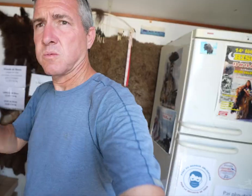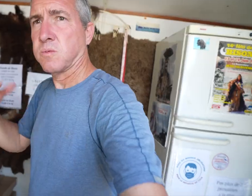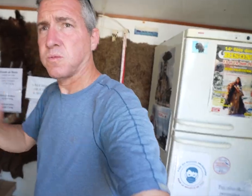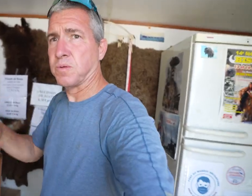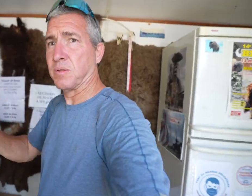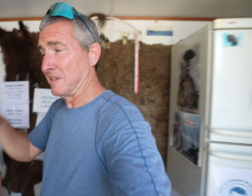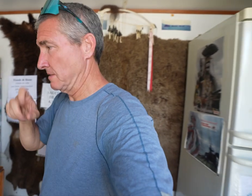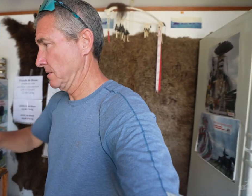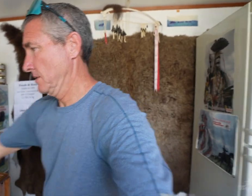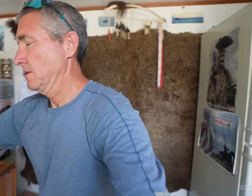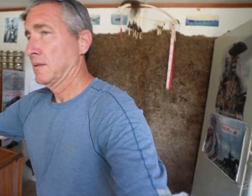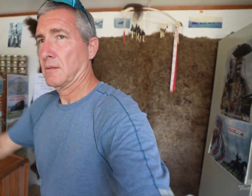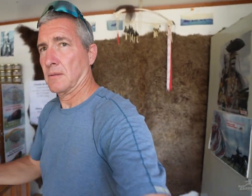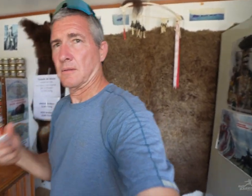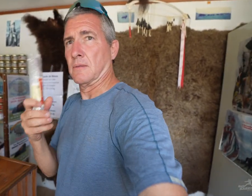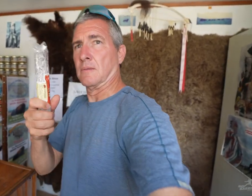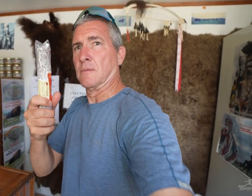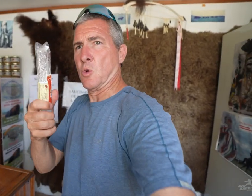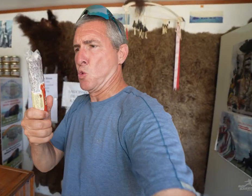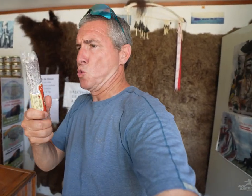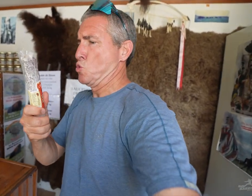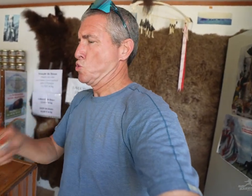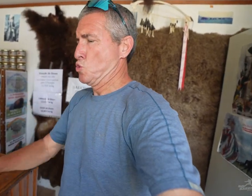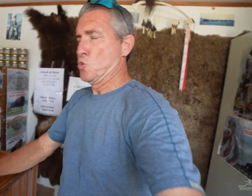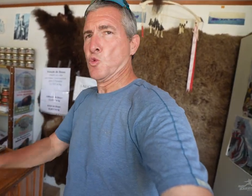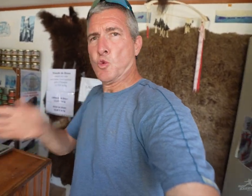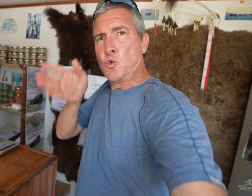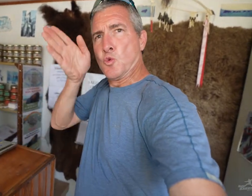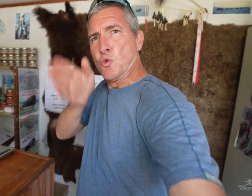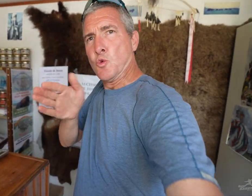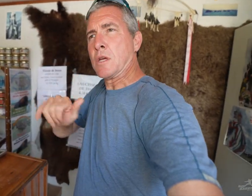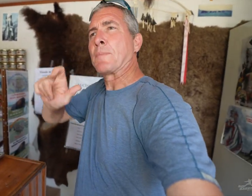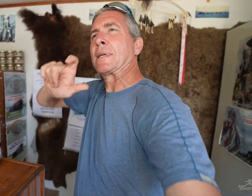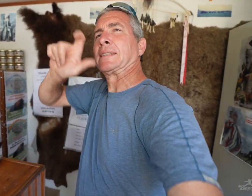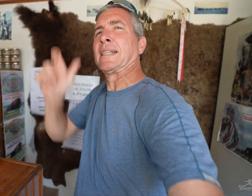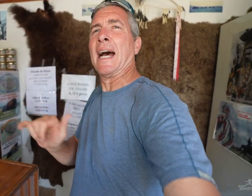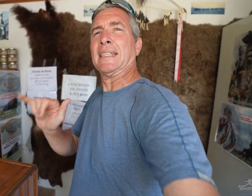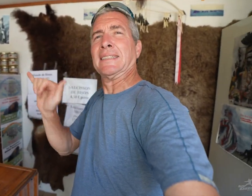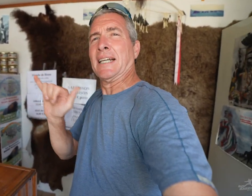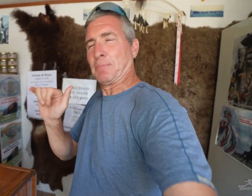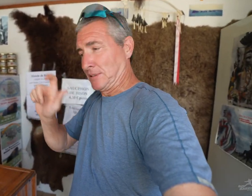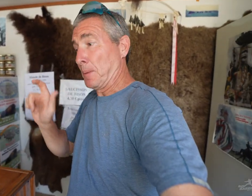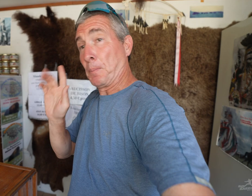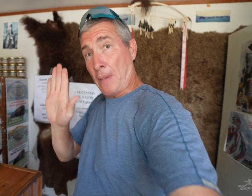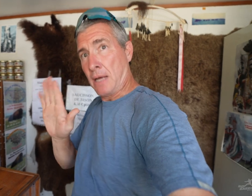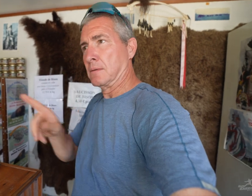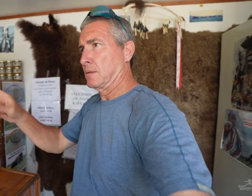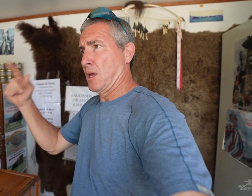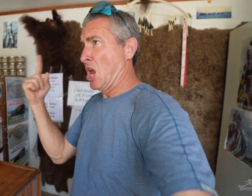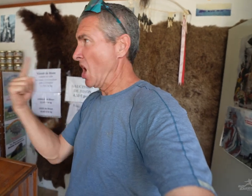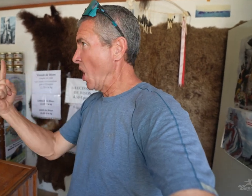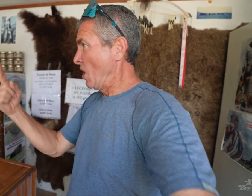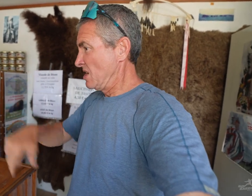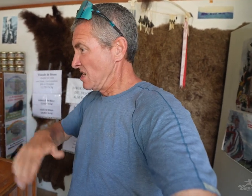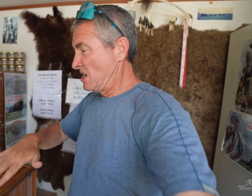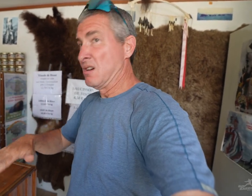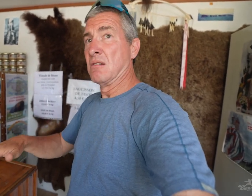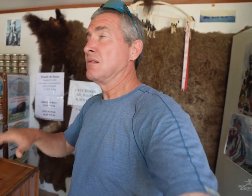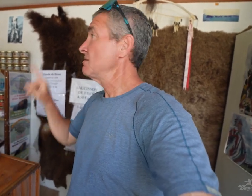Wow! This jerky is very finely cut. But he did this alone?